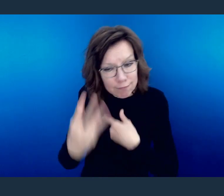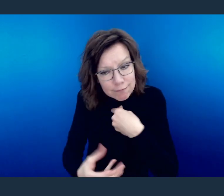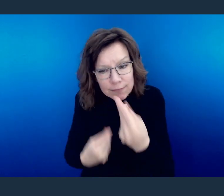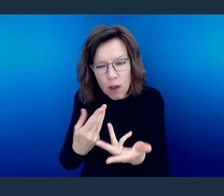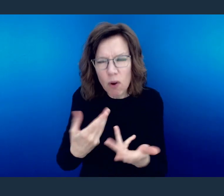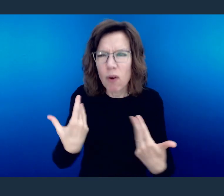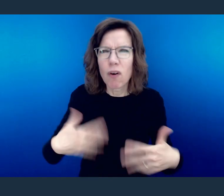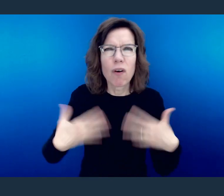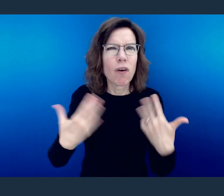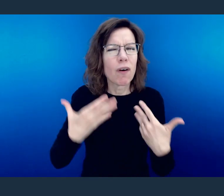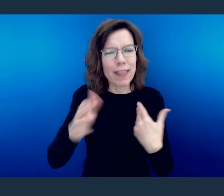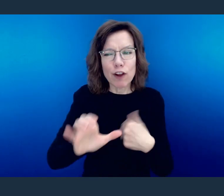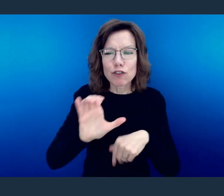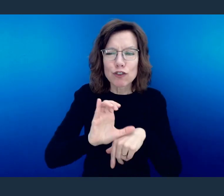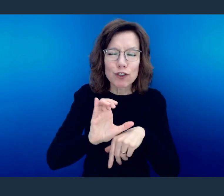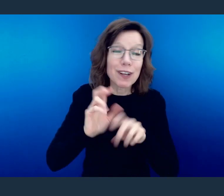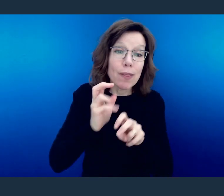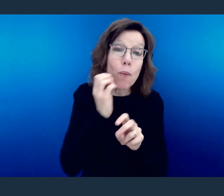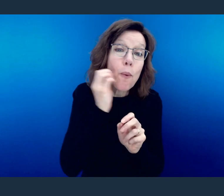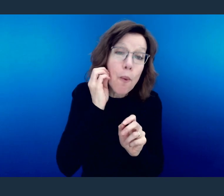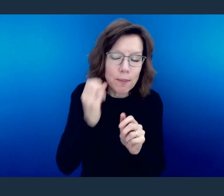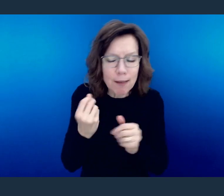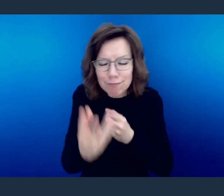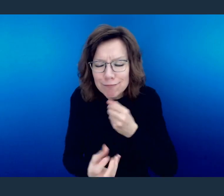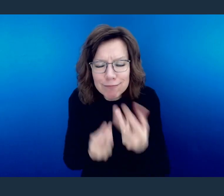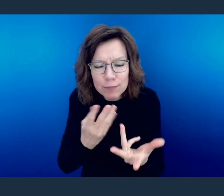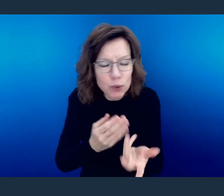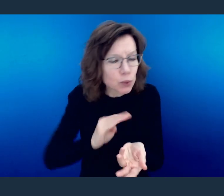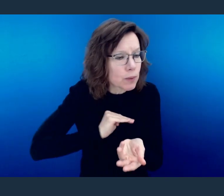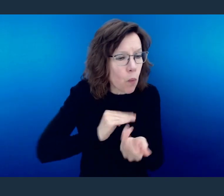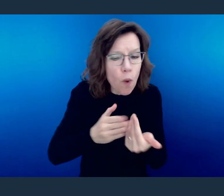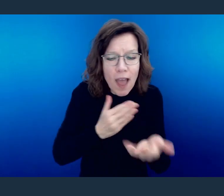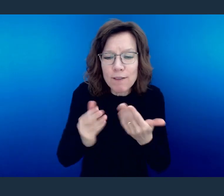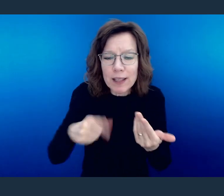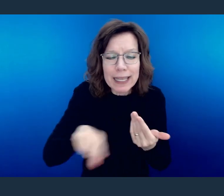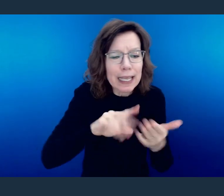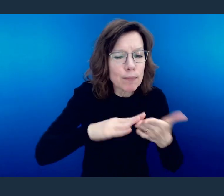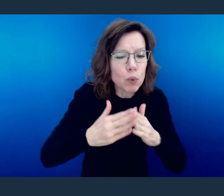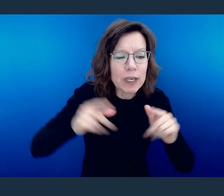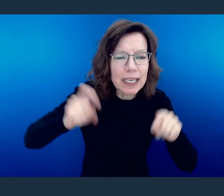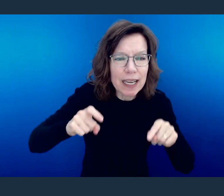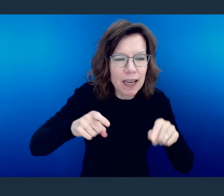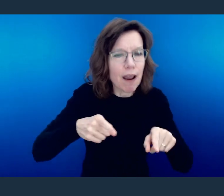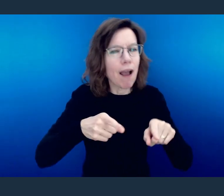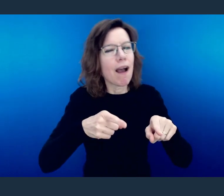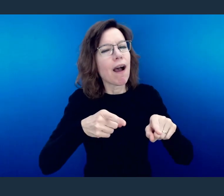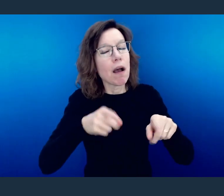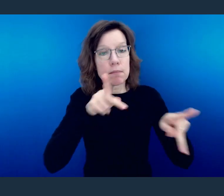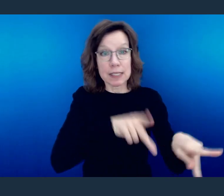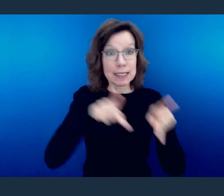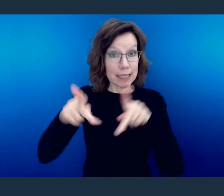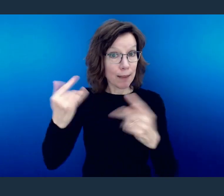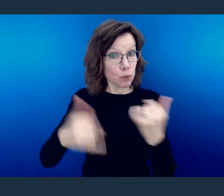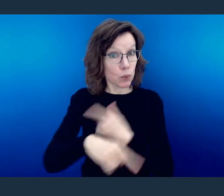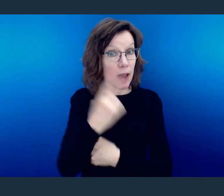So their generosity at their church house was how they were able to meet the needs of the community. And that's the same today.